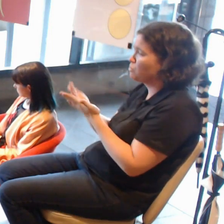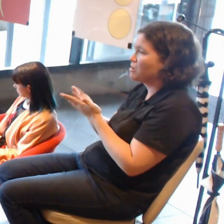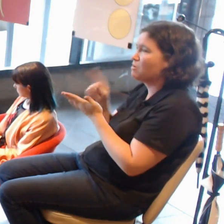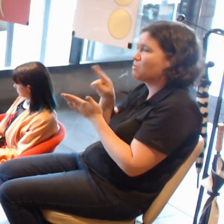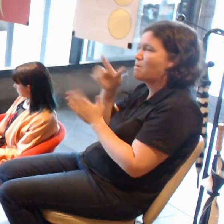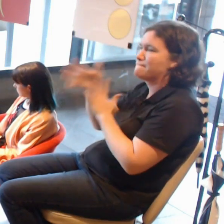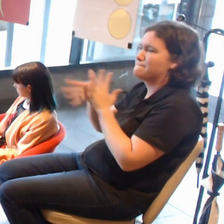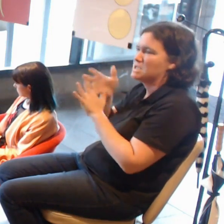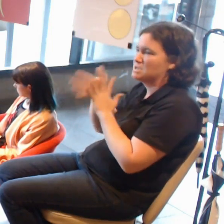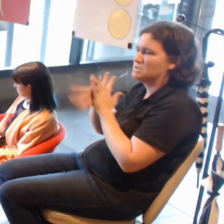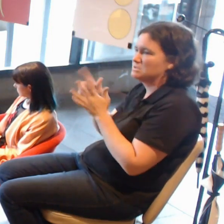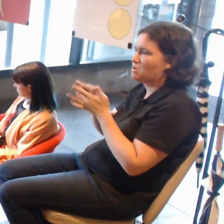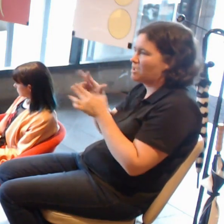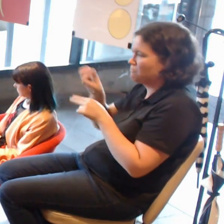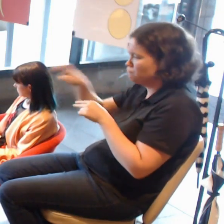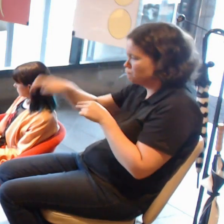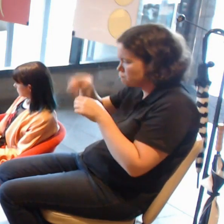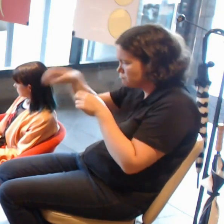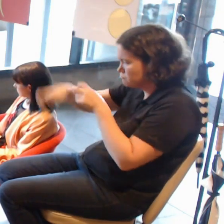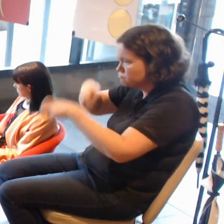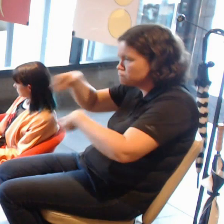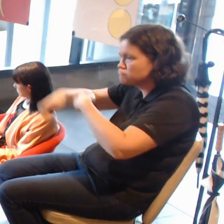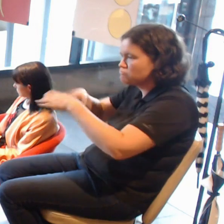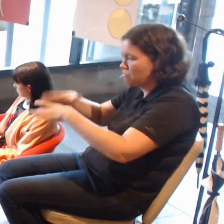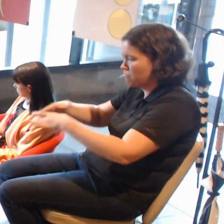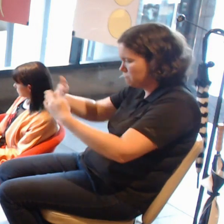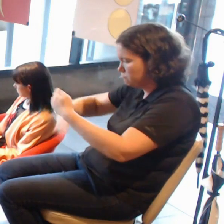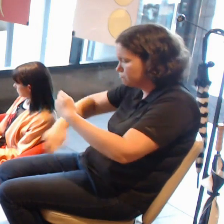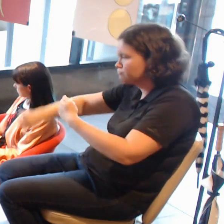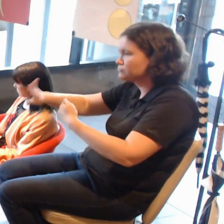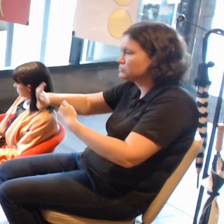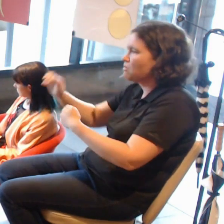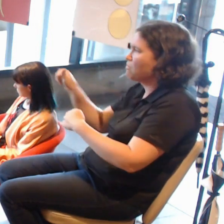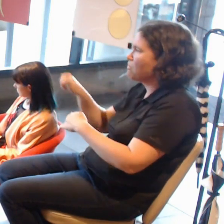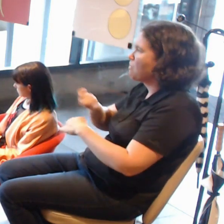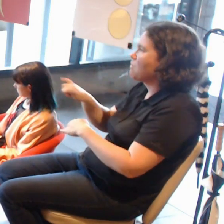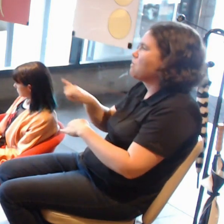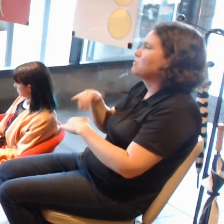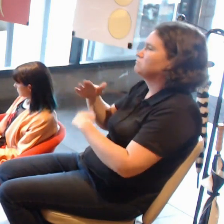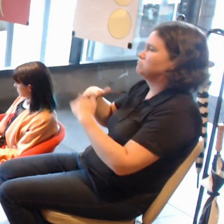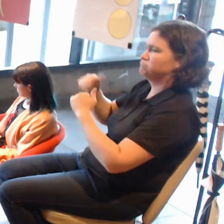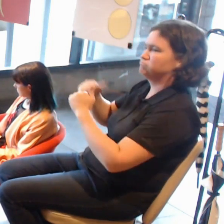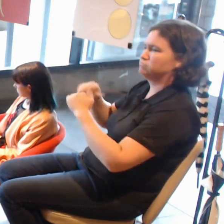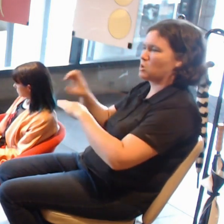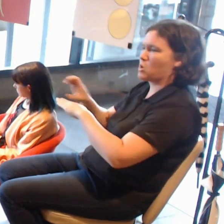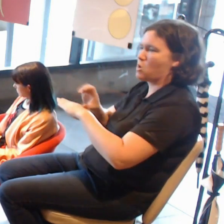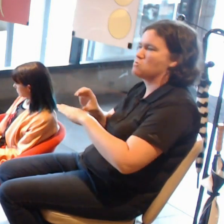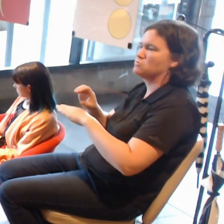and building a concrete slab, doing whatever they might do, it is a complete game changer.